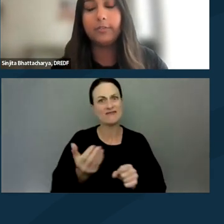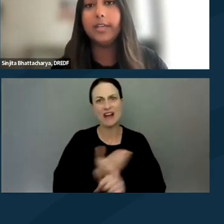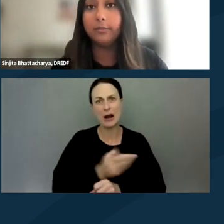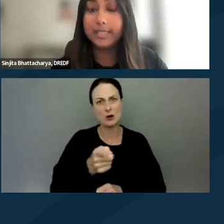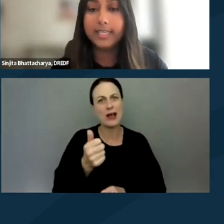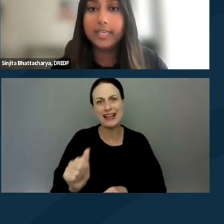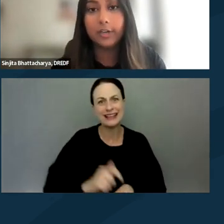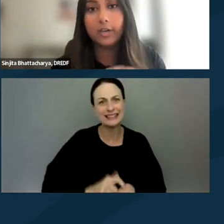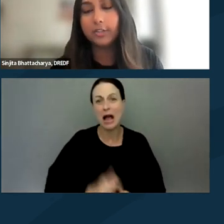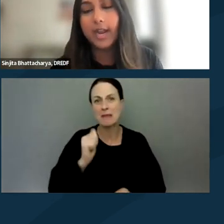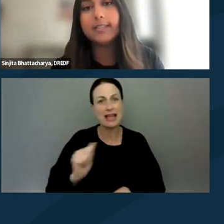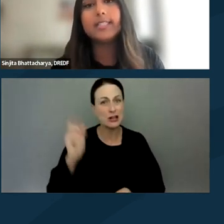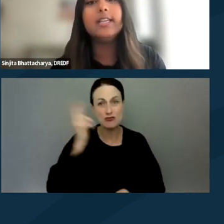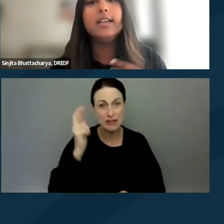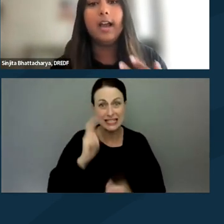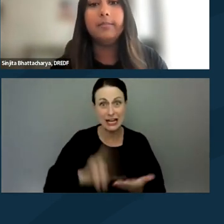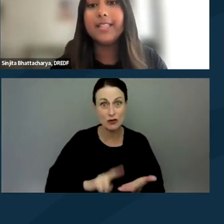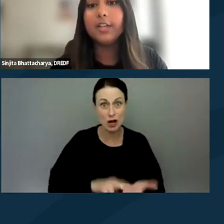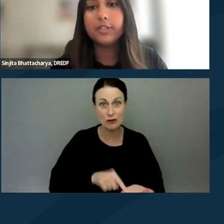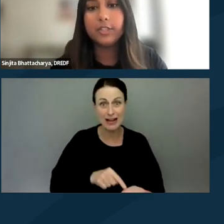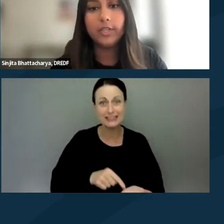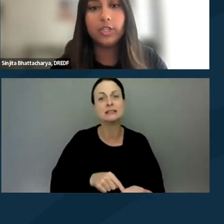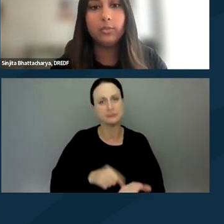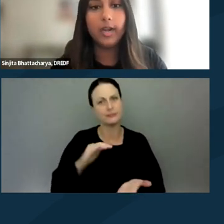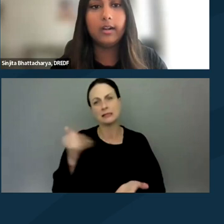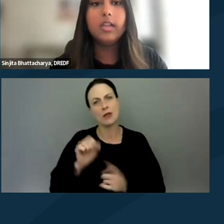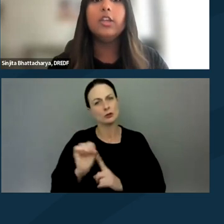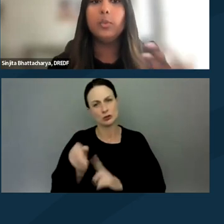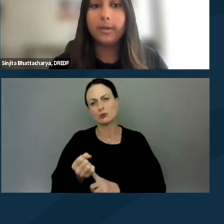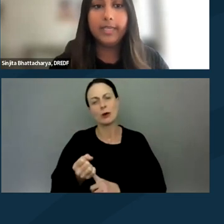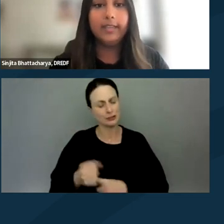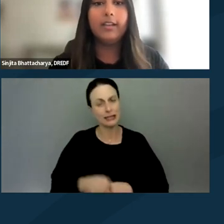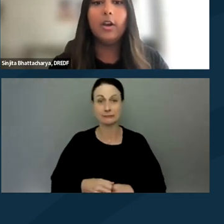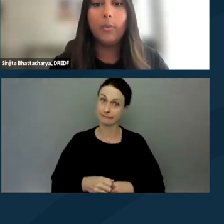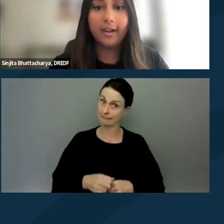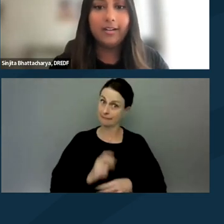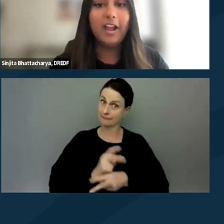for any reason in your contract, that's another situation where you wanna be aware